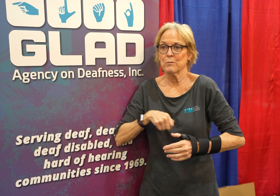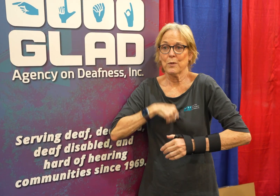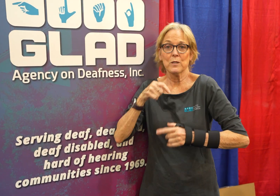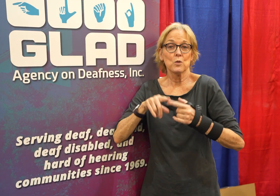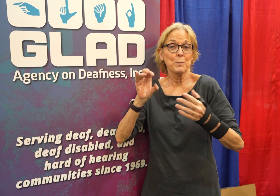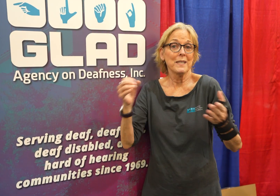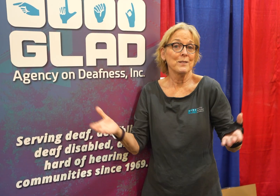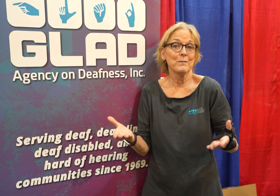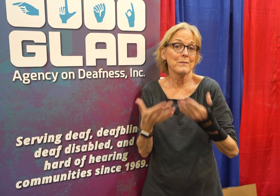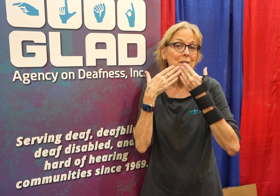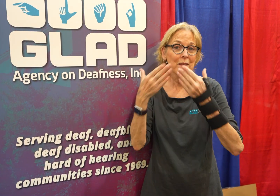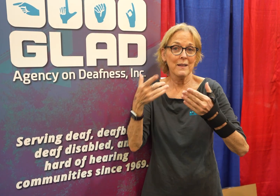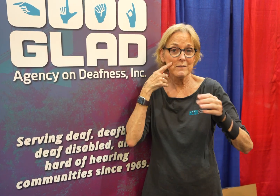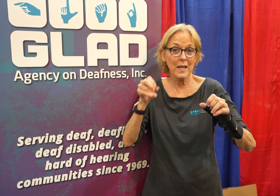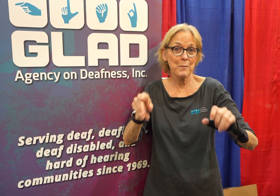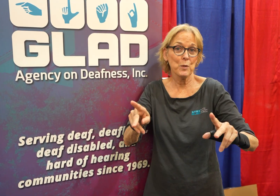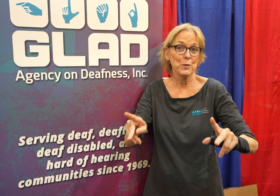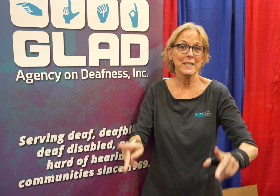and we're proud to be here. Thank you for the opportunity!